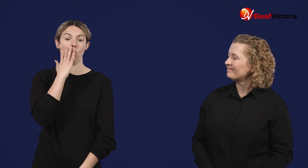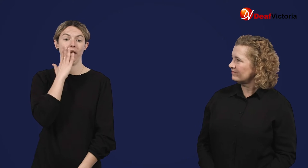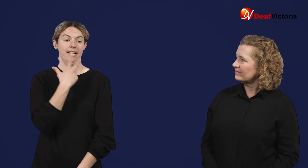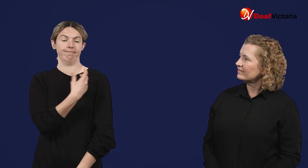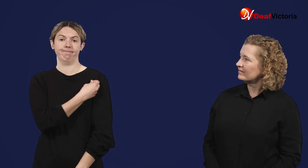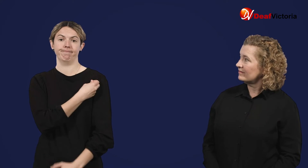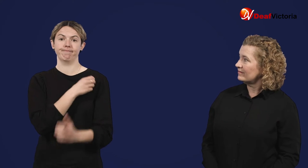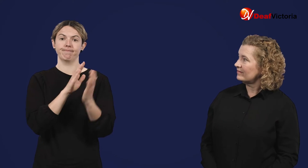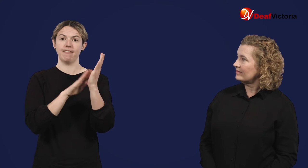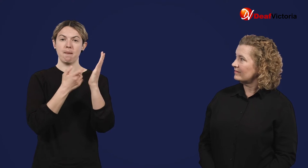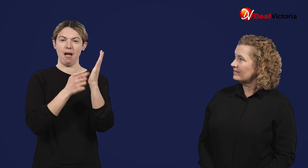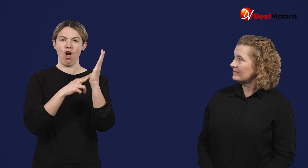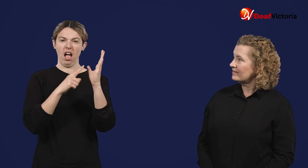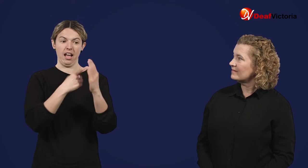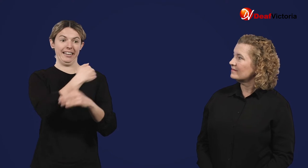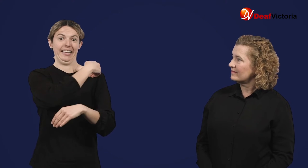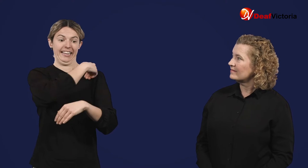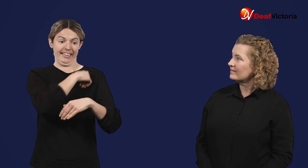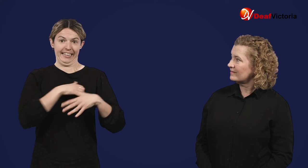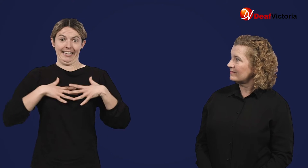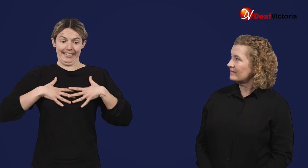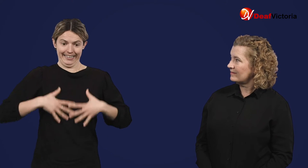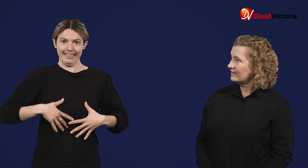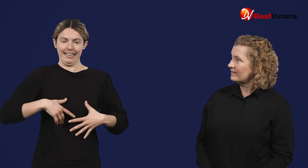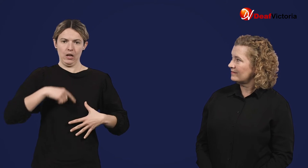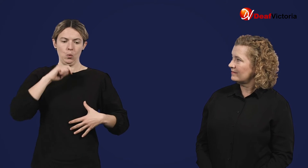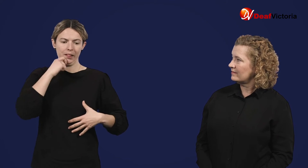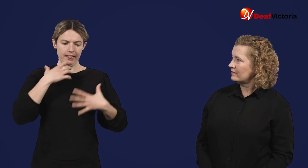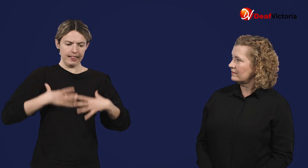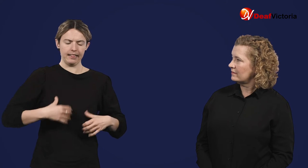When the mRNA from the vaccine enters your body,